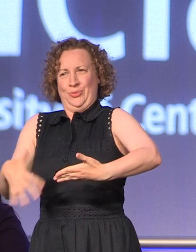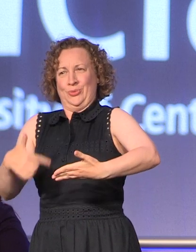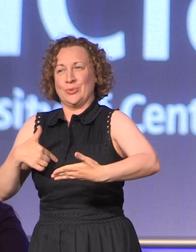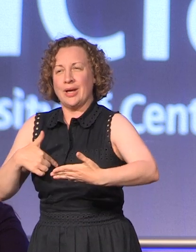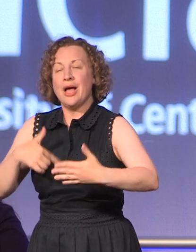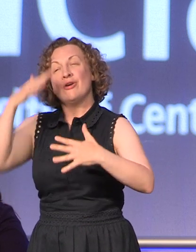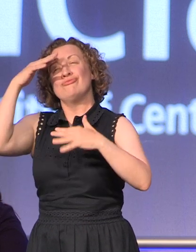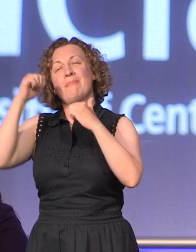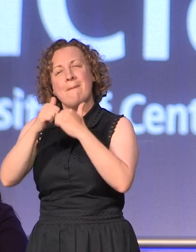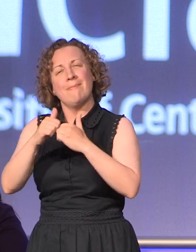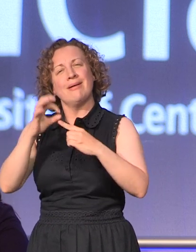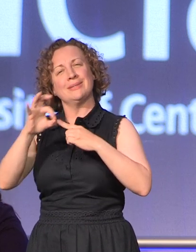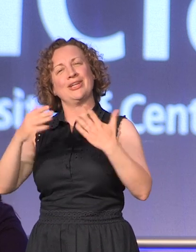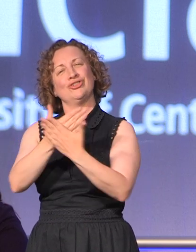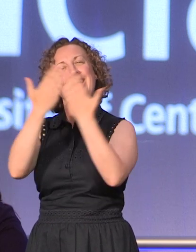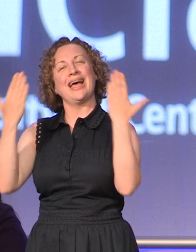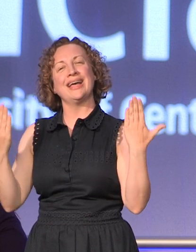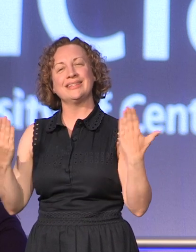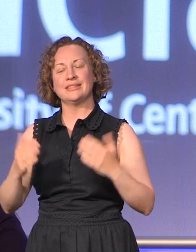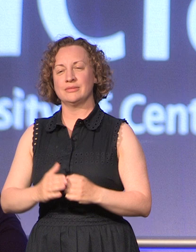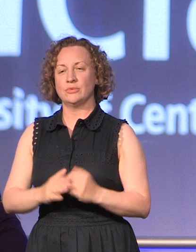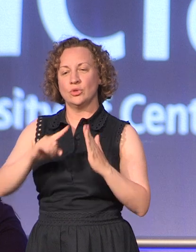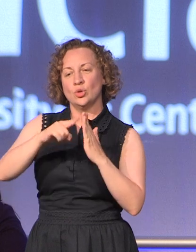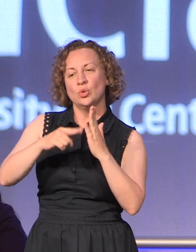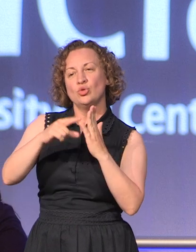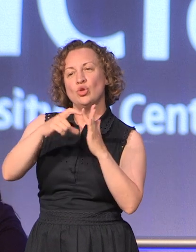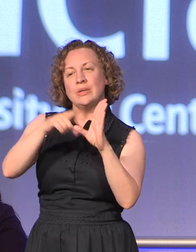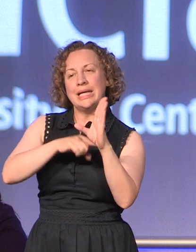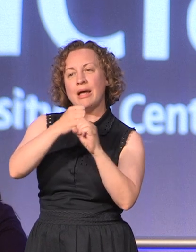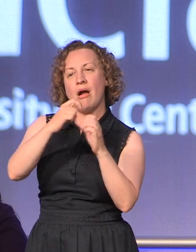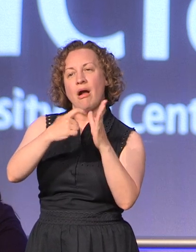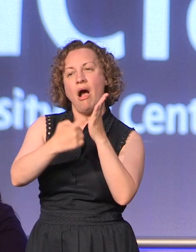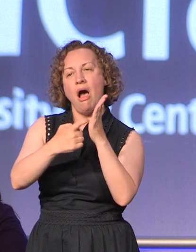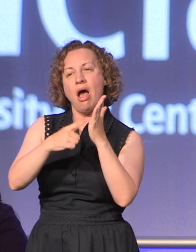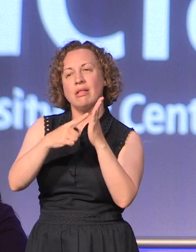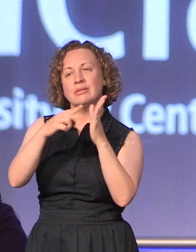this special day. Judy Garland who you will know probably as Dorothy from The